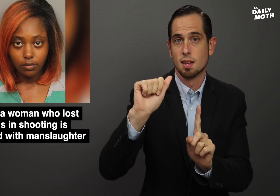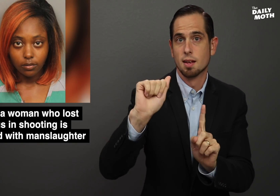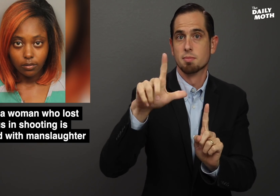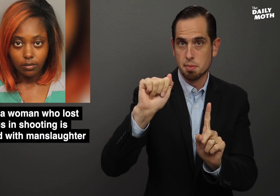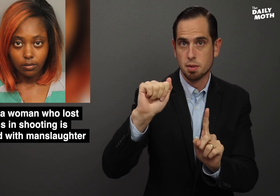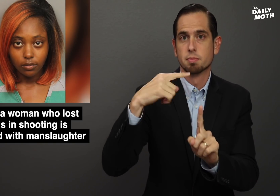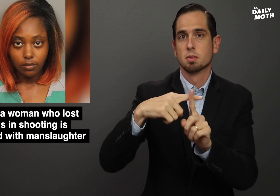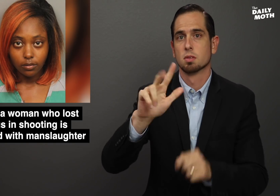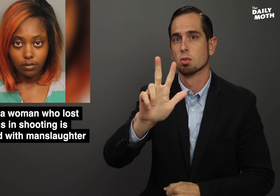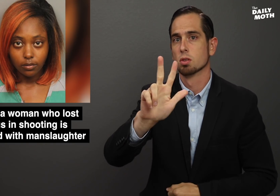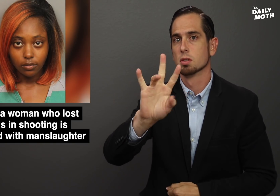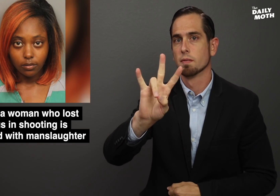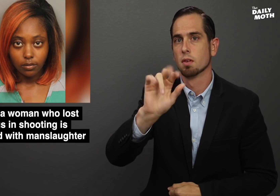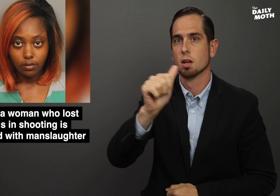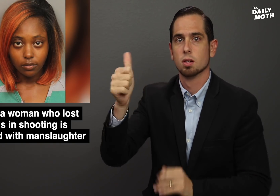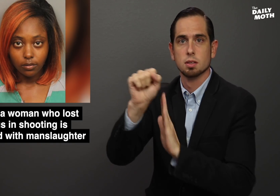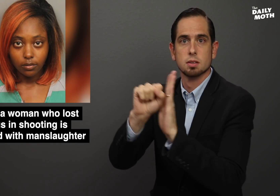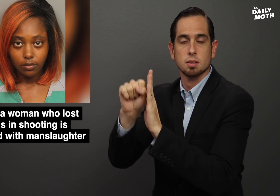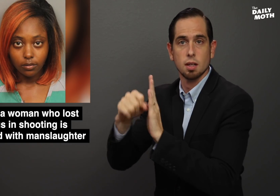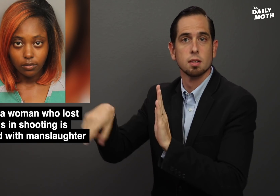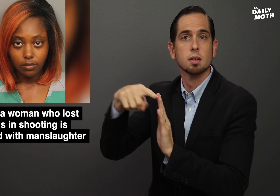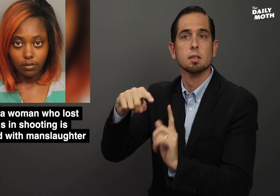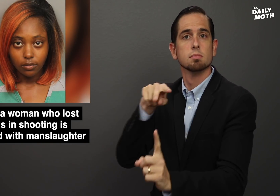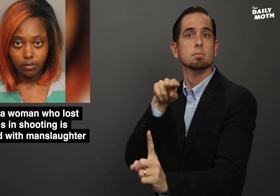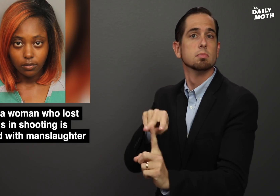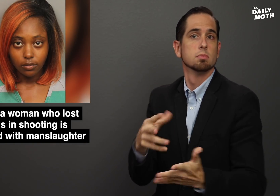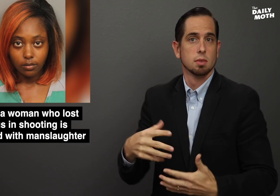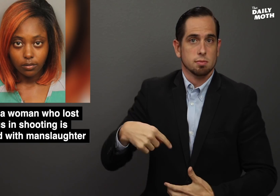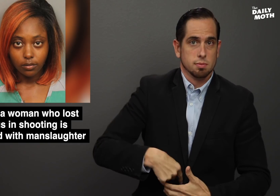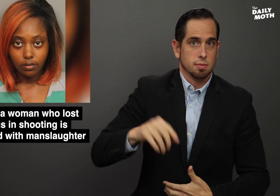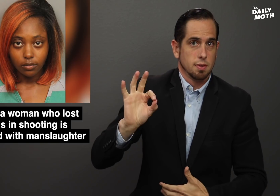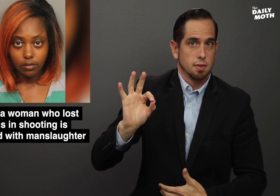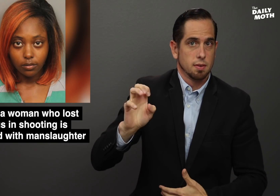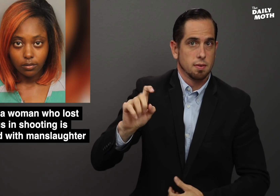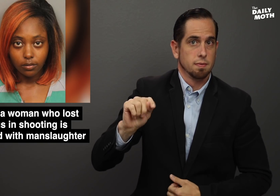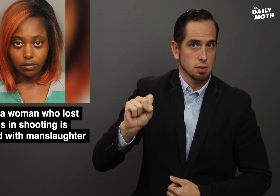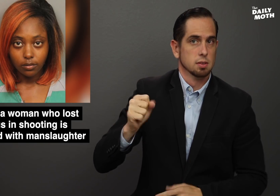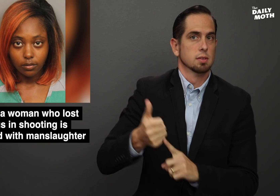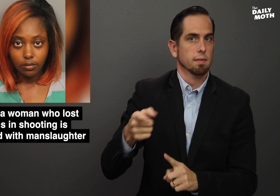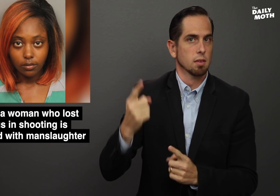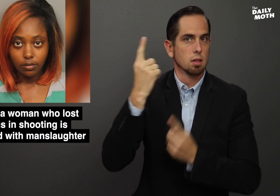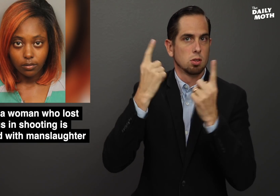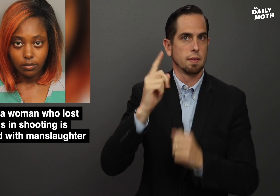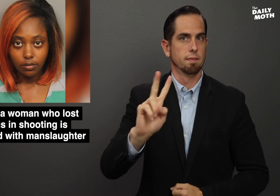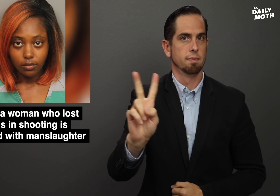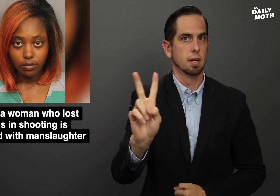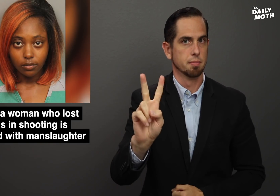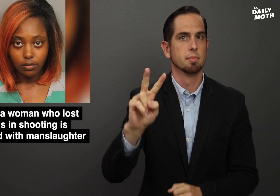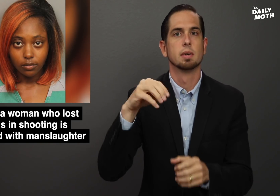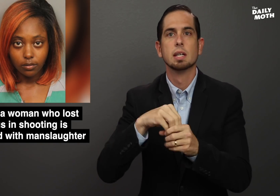Alabama and 37 other states views a fetus as a victim